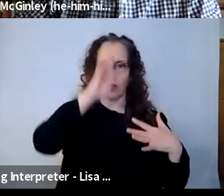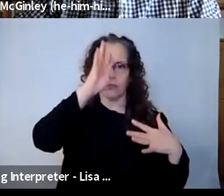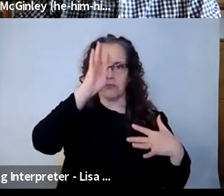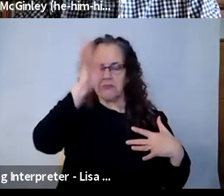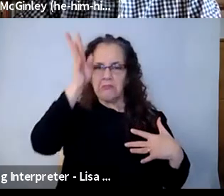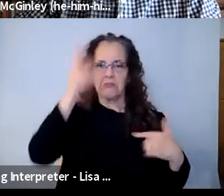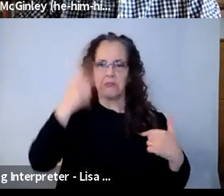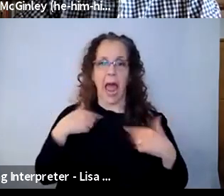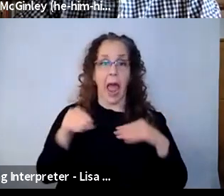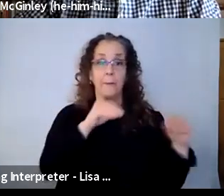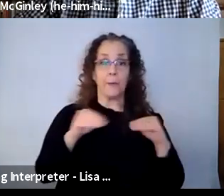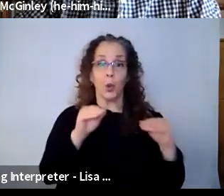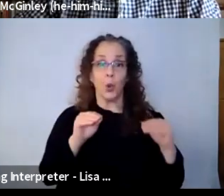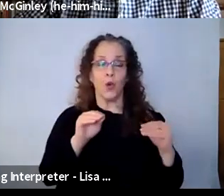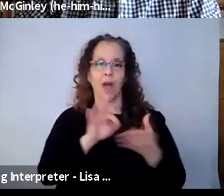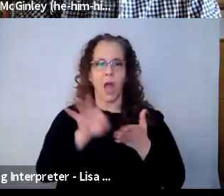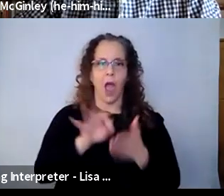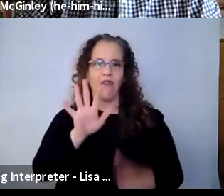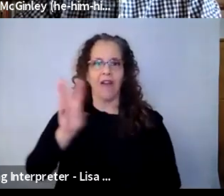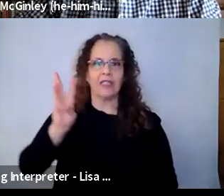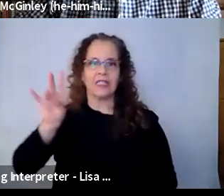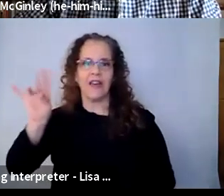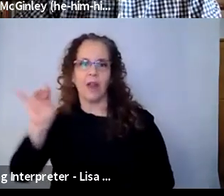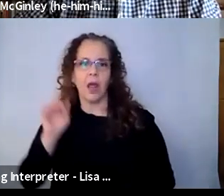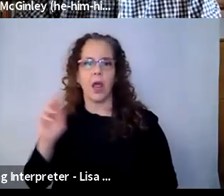five, six, ha. Right? And if somebody else does, then that's